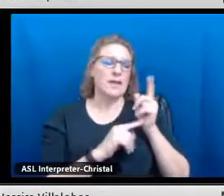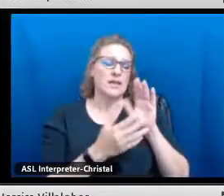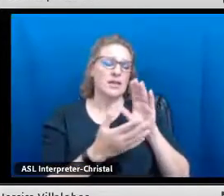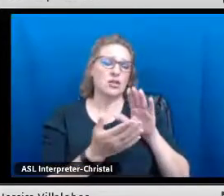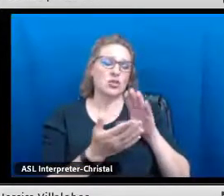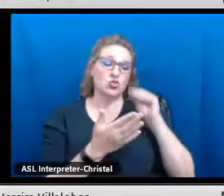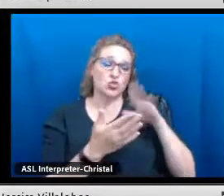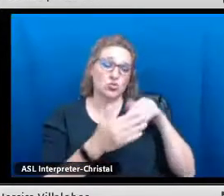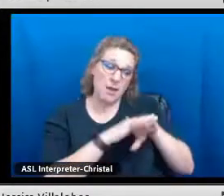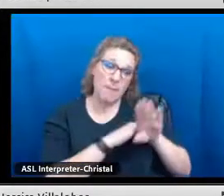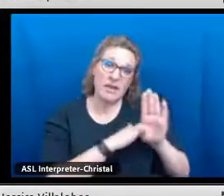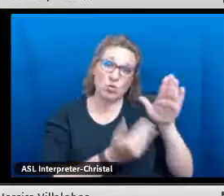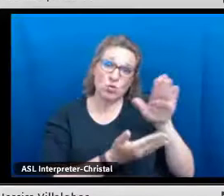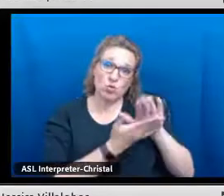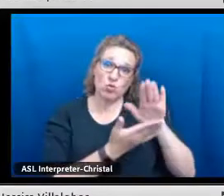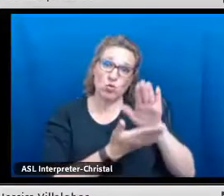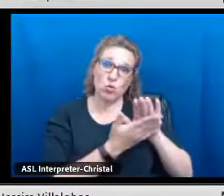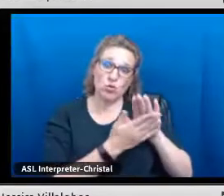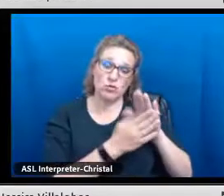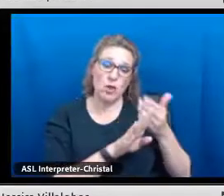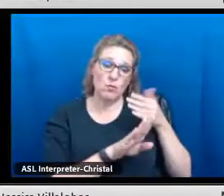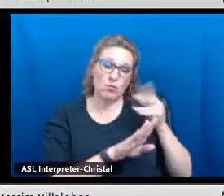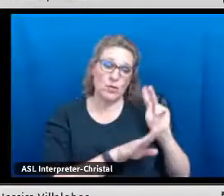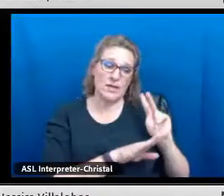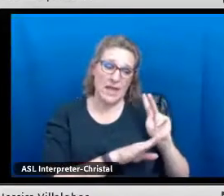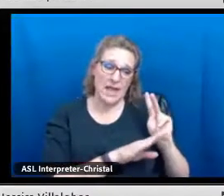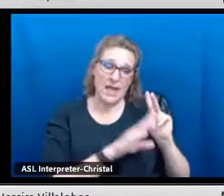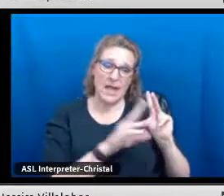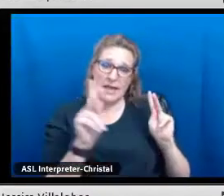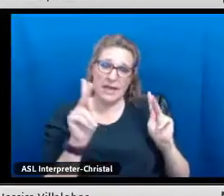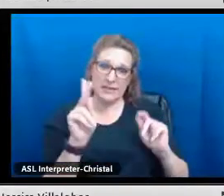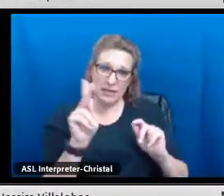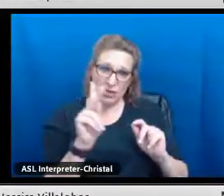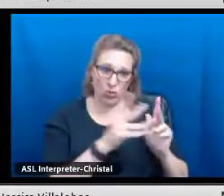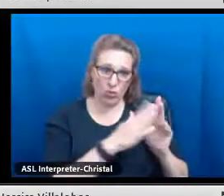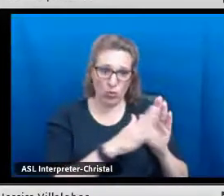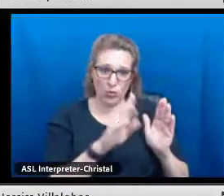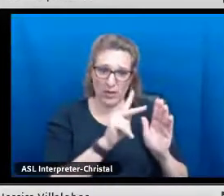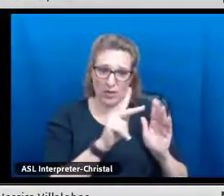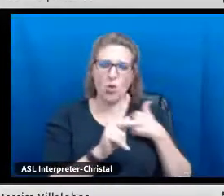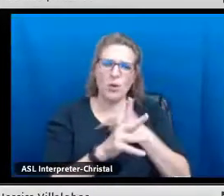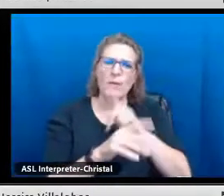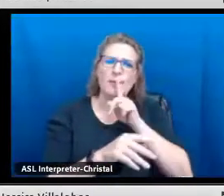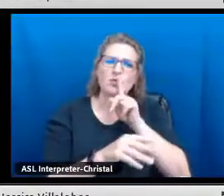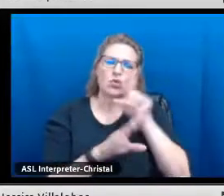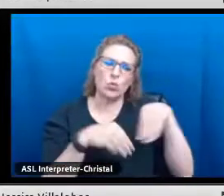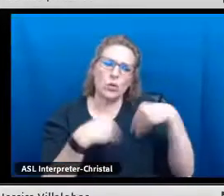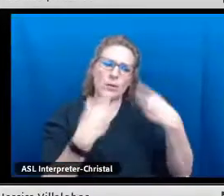As Mr. Aguirre said, from the minute those students walk into our doors, pre-K and kindergarten,